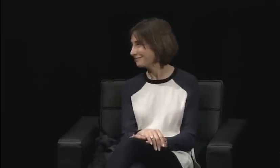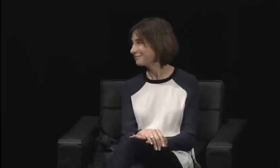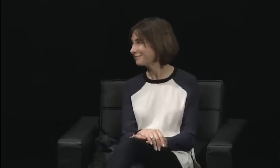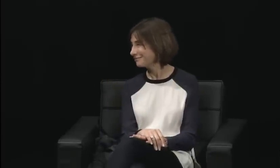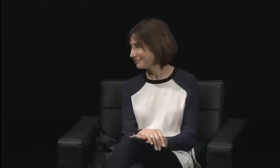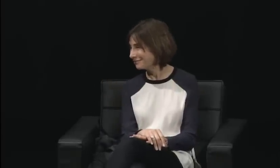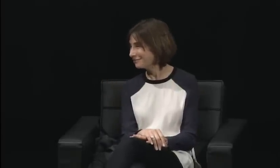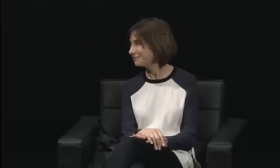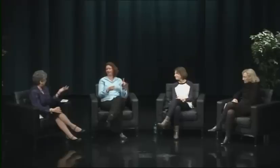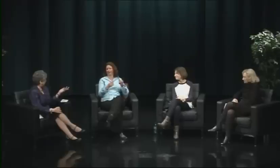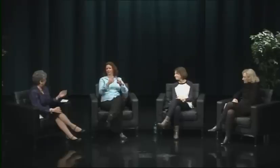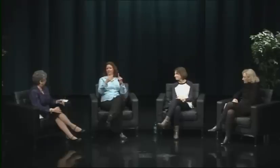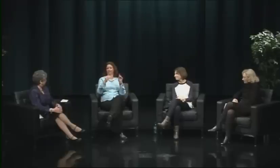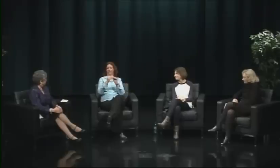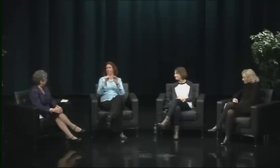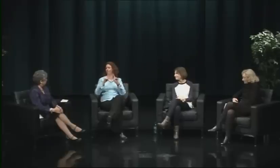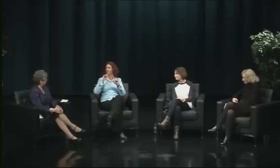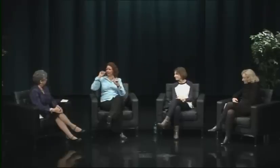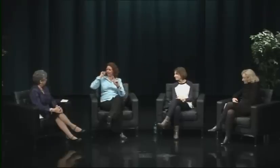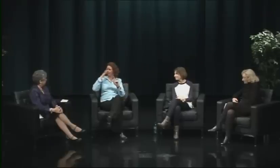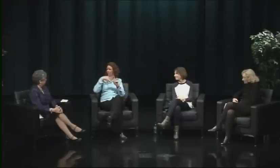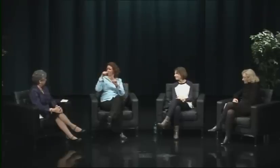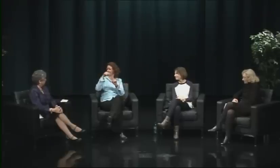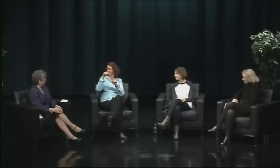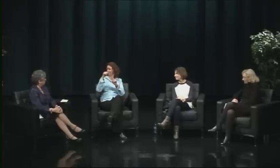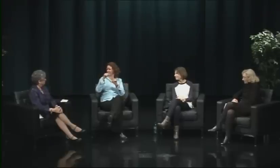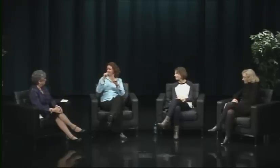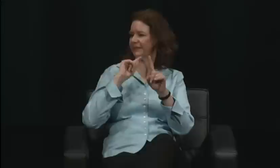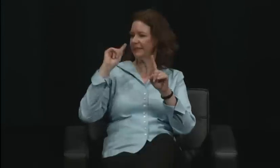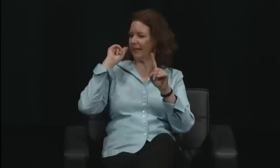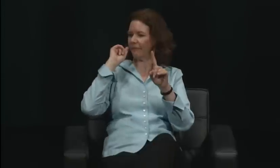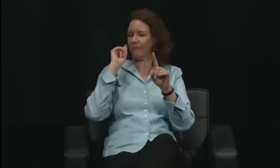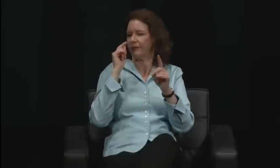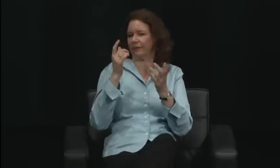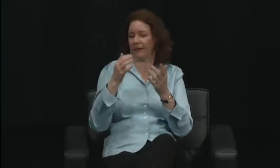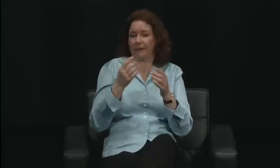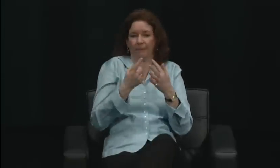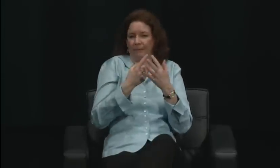If it had been a deaf woman it might have been a little more tolerable, but the fact that this was a woman and she was hearing